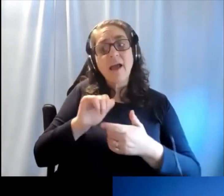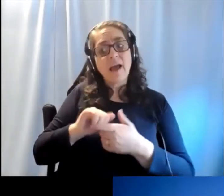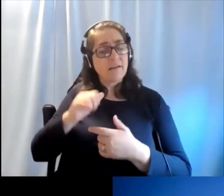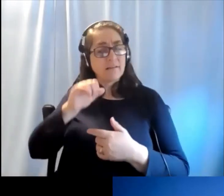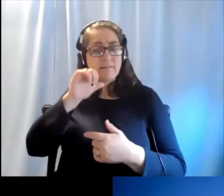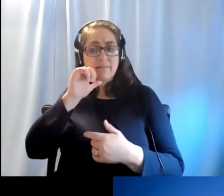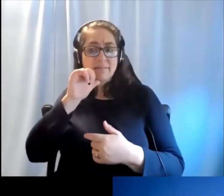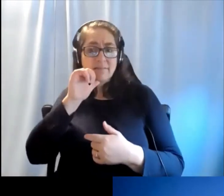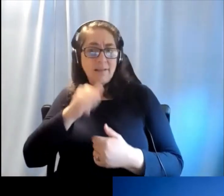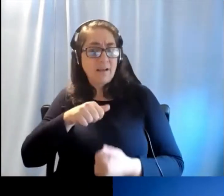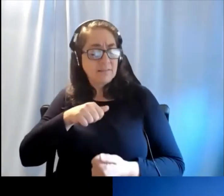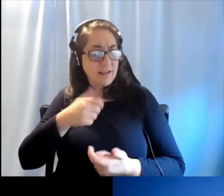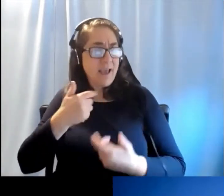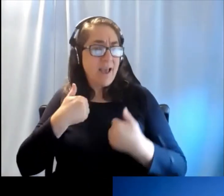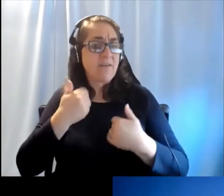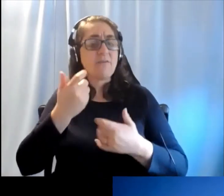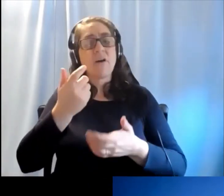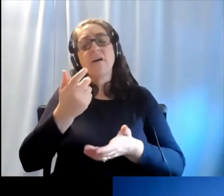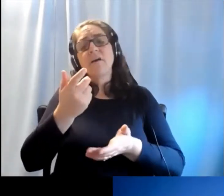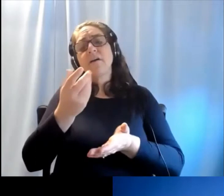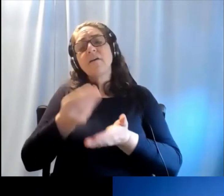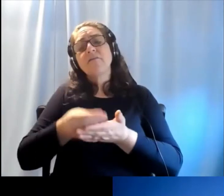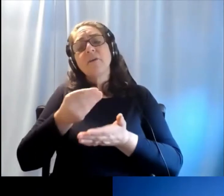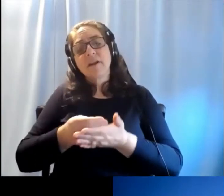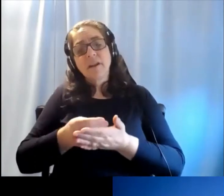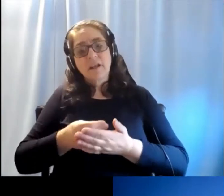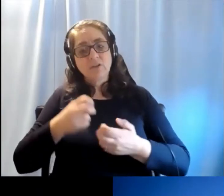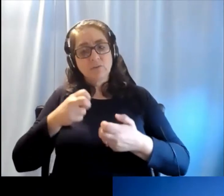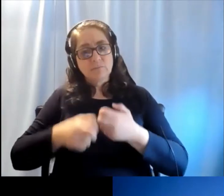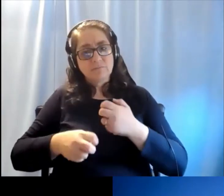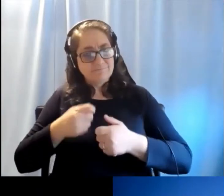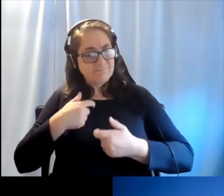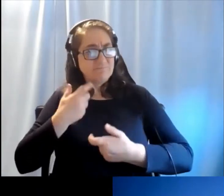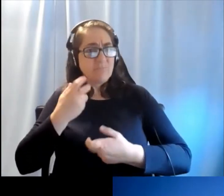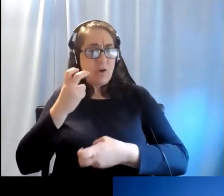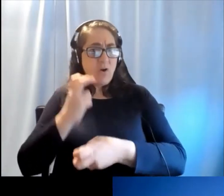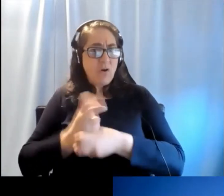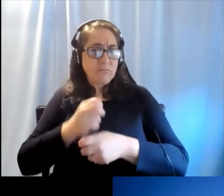So that is the aim of making it a global public health issue.